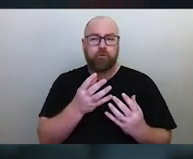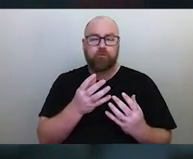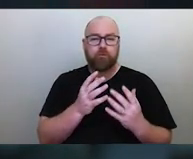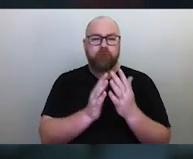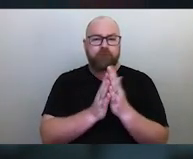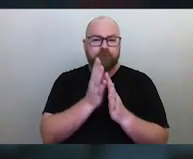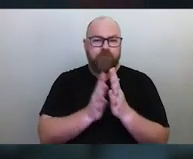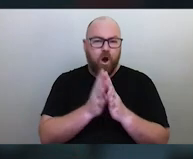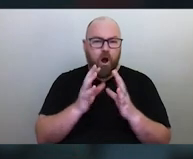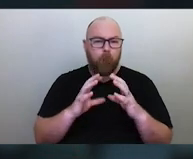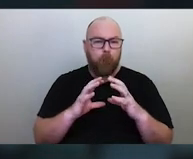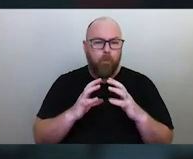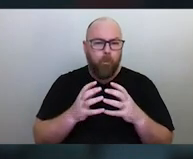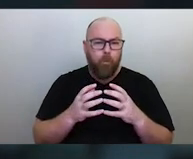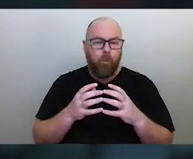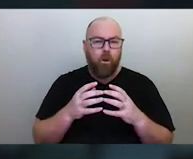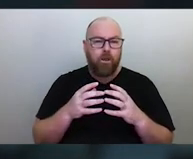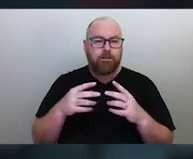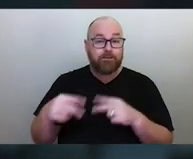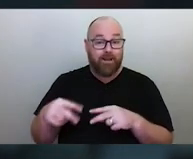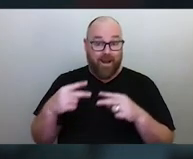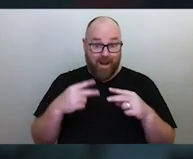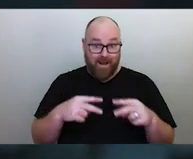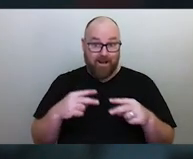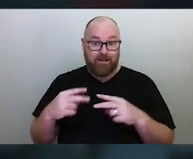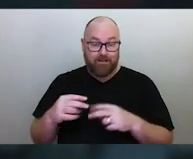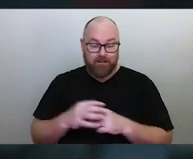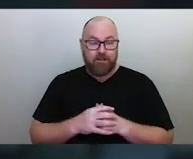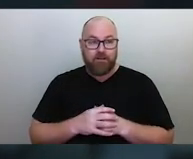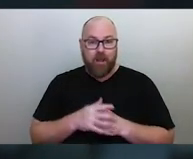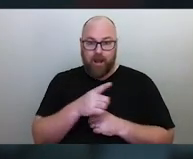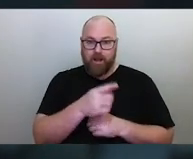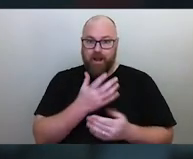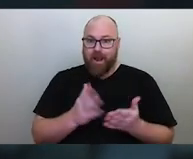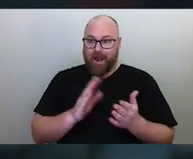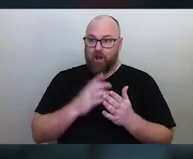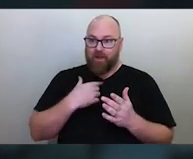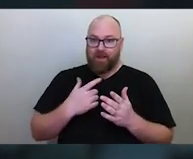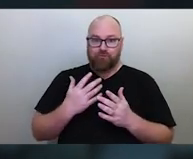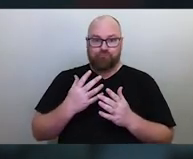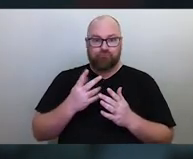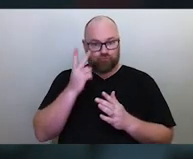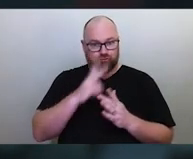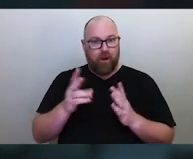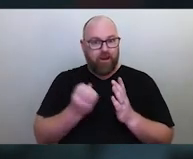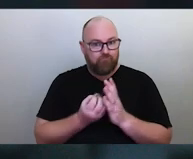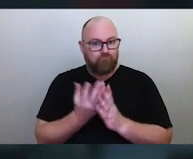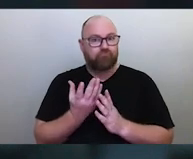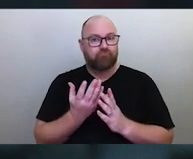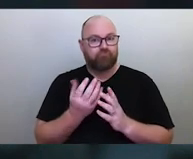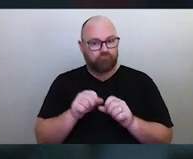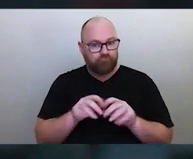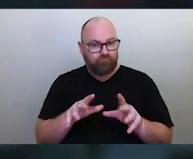and how that is being reinvigorated in the community and told that